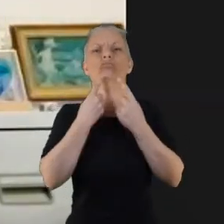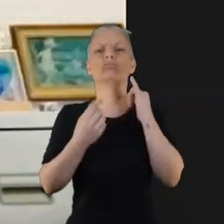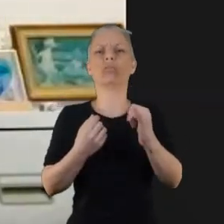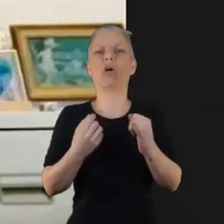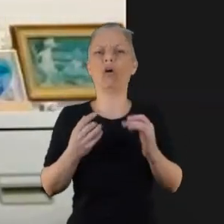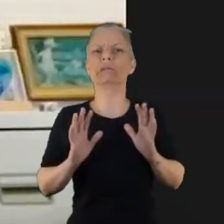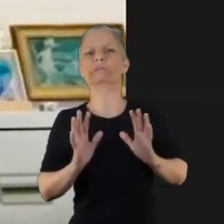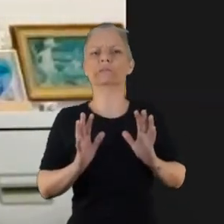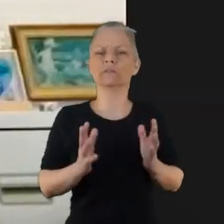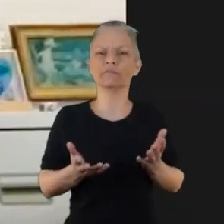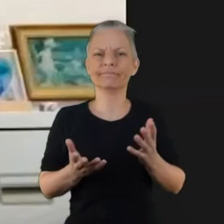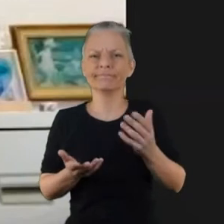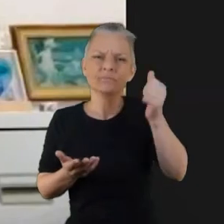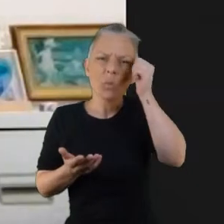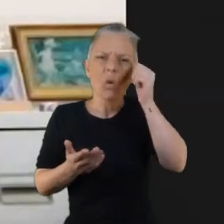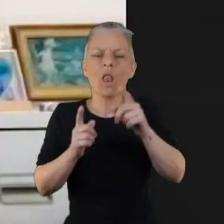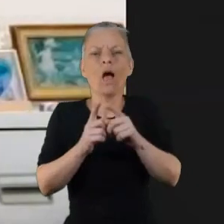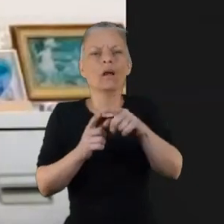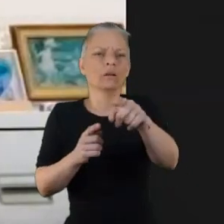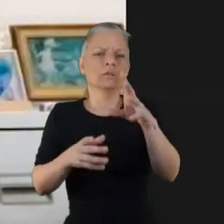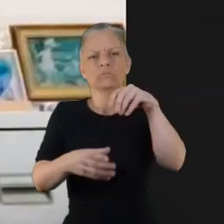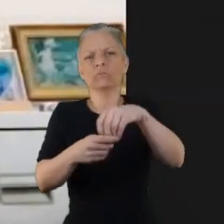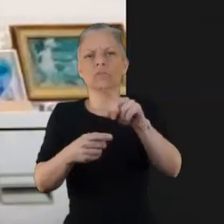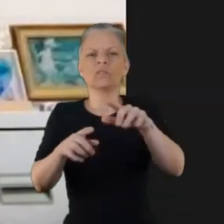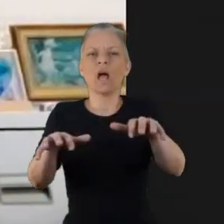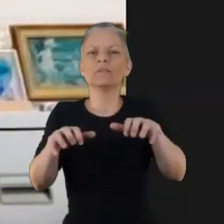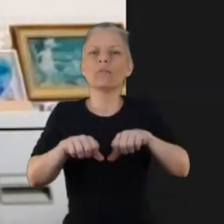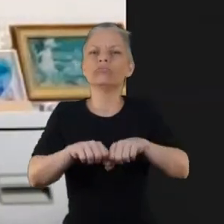I was remembering asking and it just brought this lovely human side to the engagement as